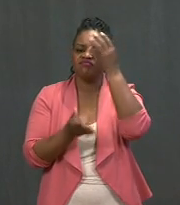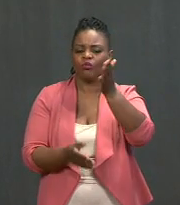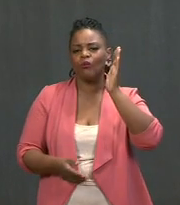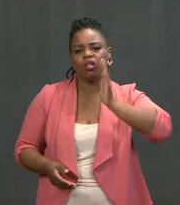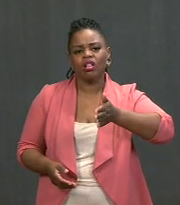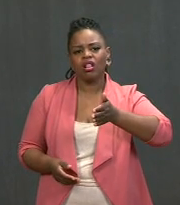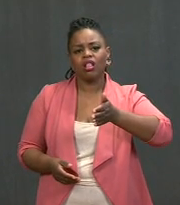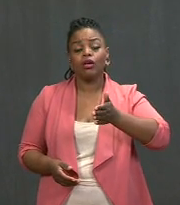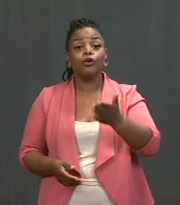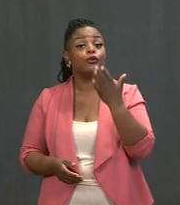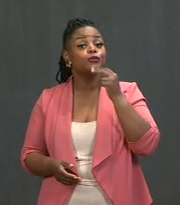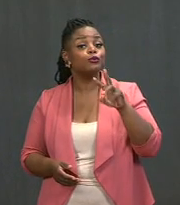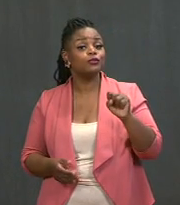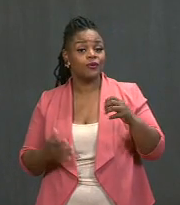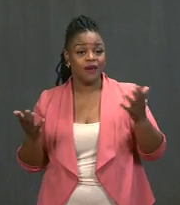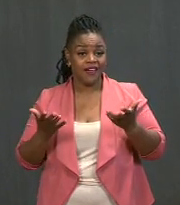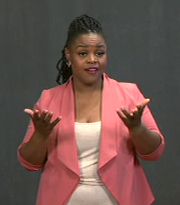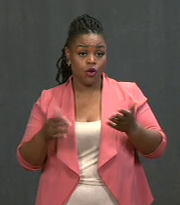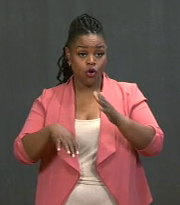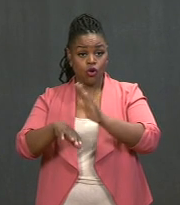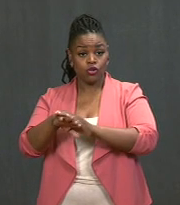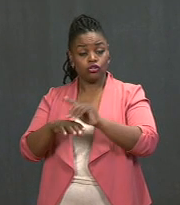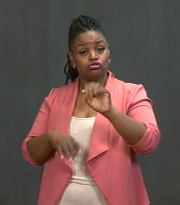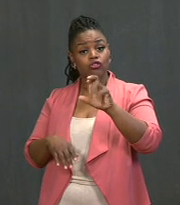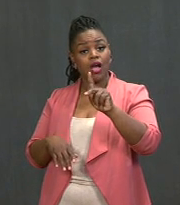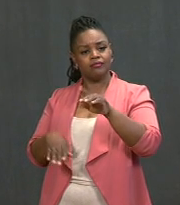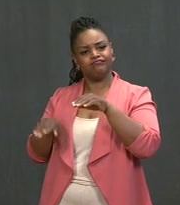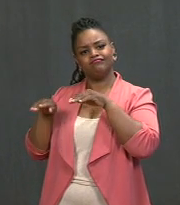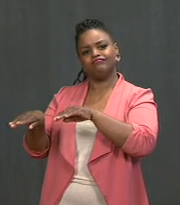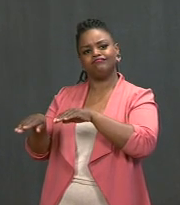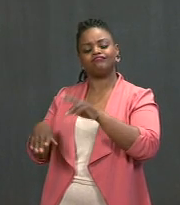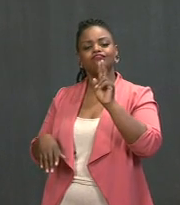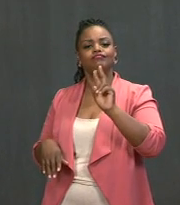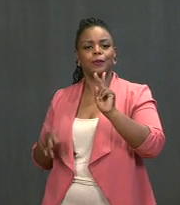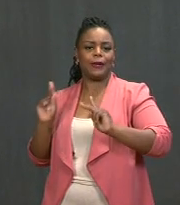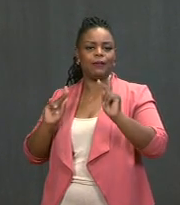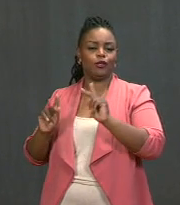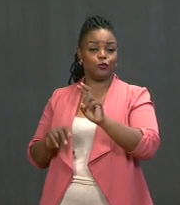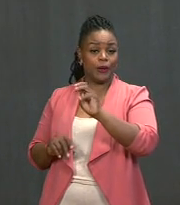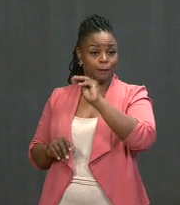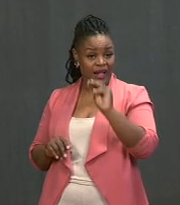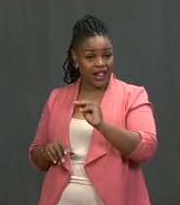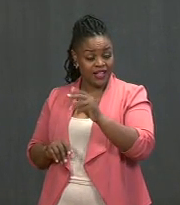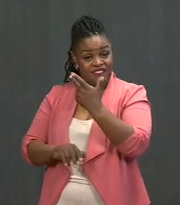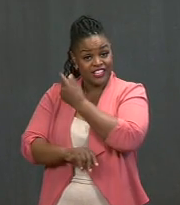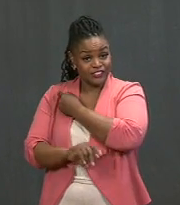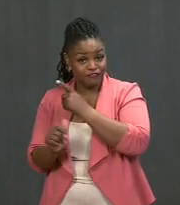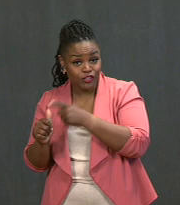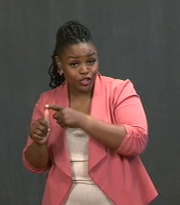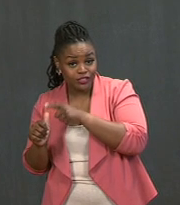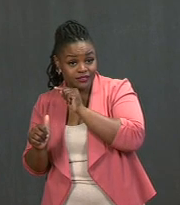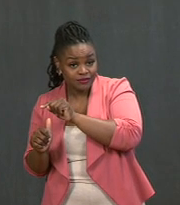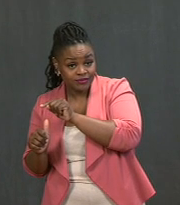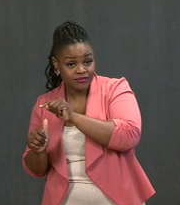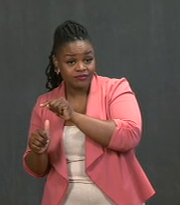is we're on track to beat our goal of 200 million shots in the first 100 days. More than 75 percent of the people